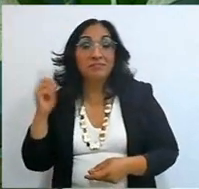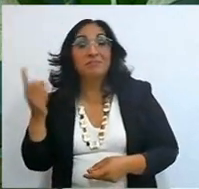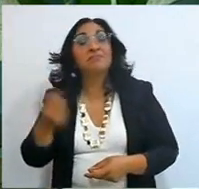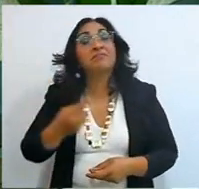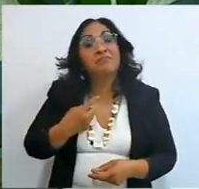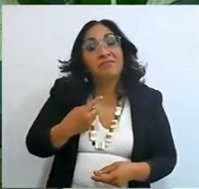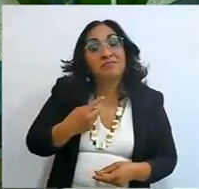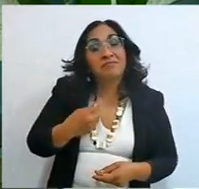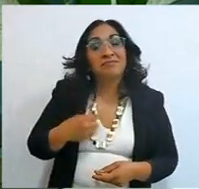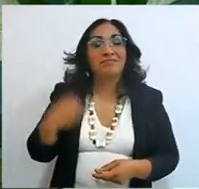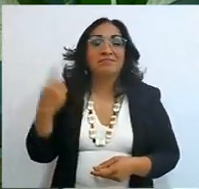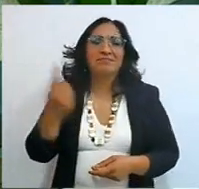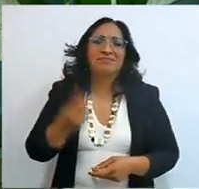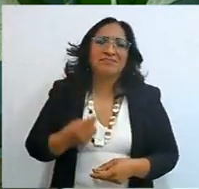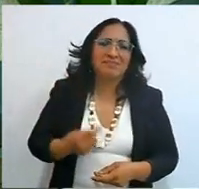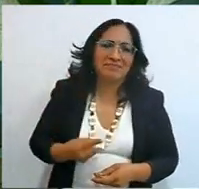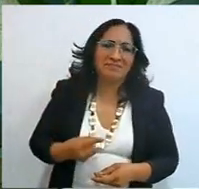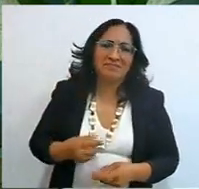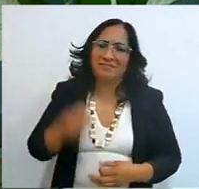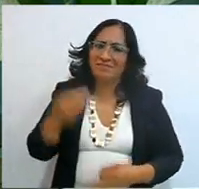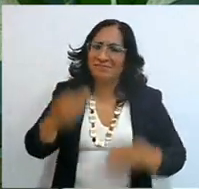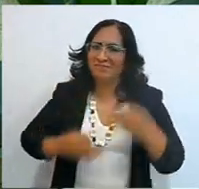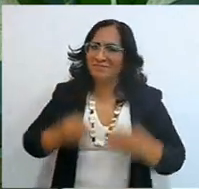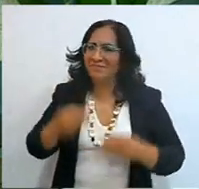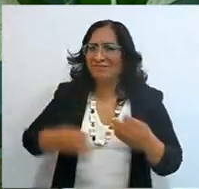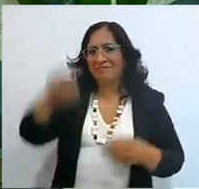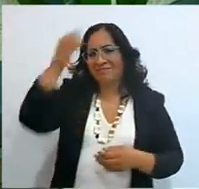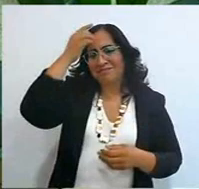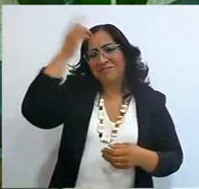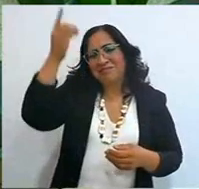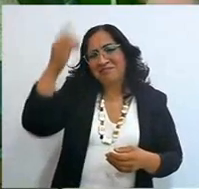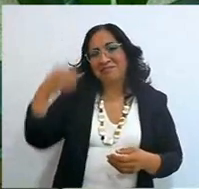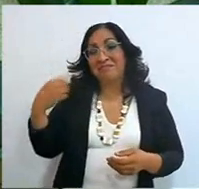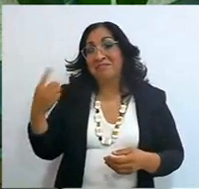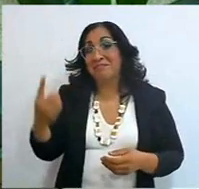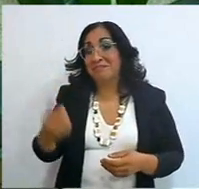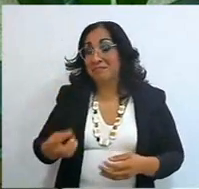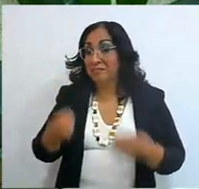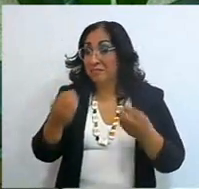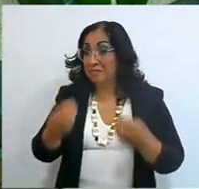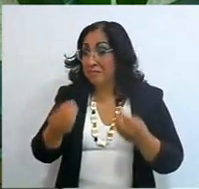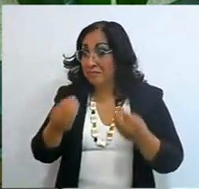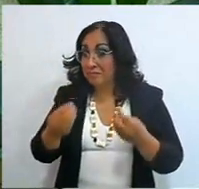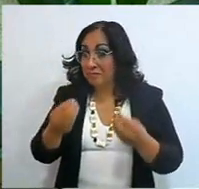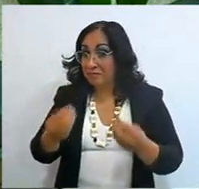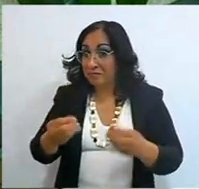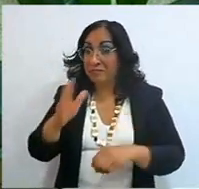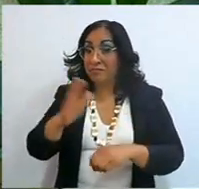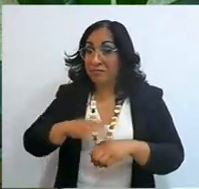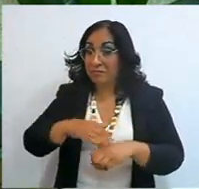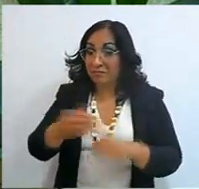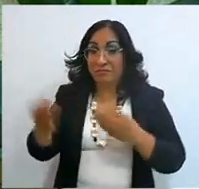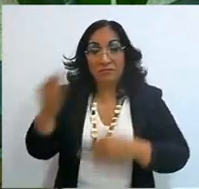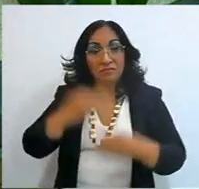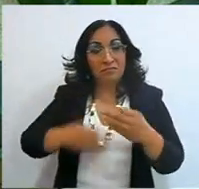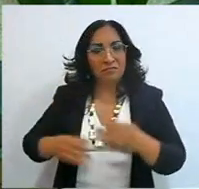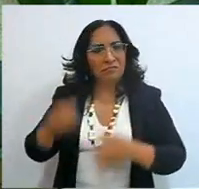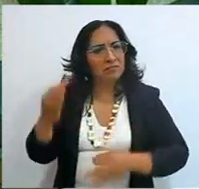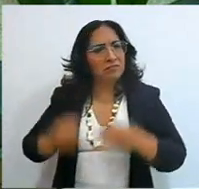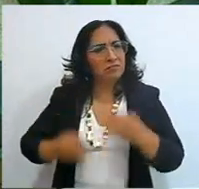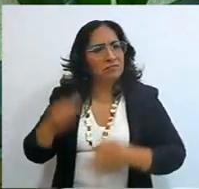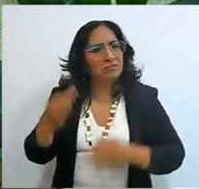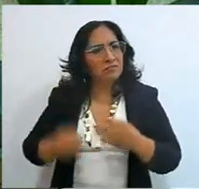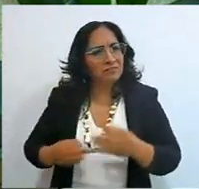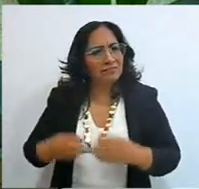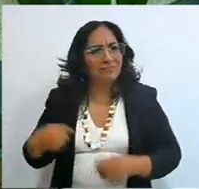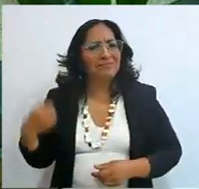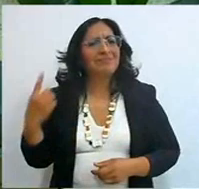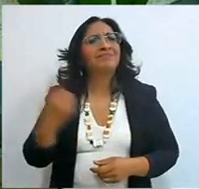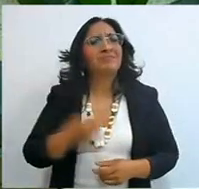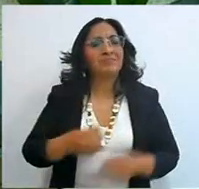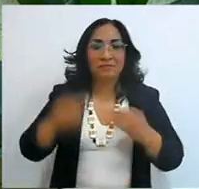they are the justice of God, it is beyond all justice, it is eternal justice, yes,